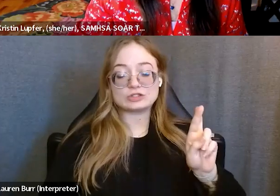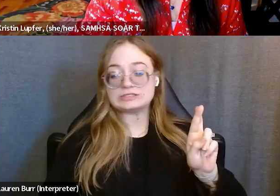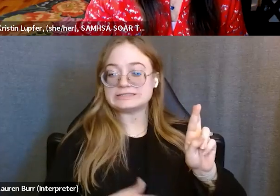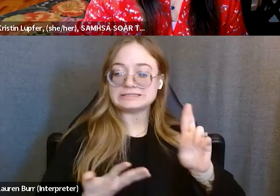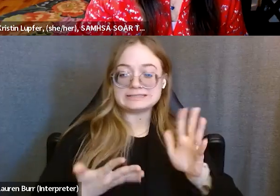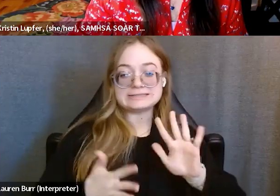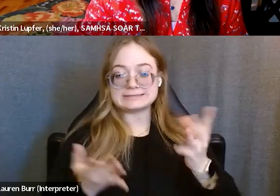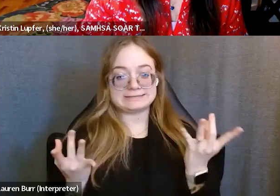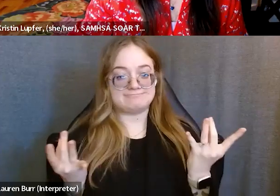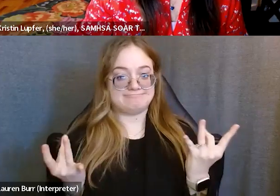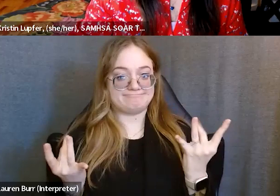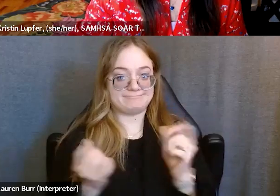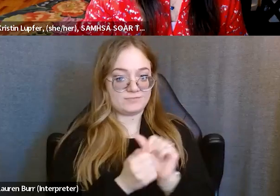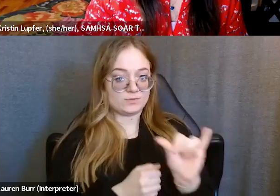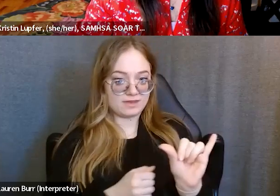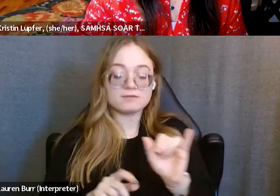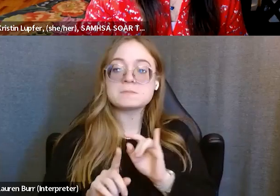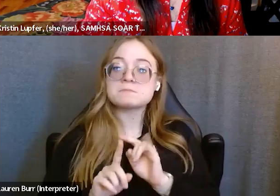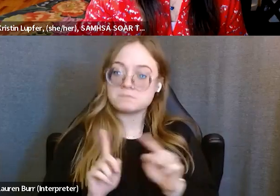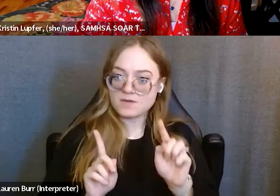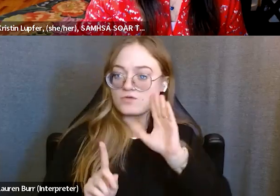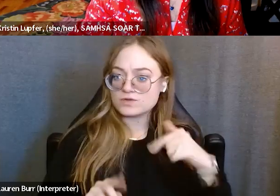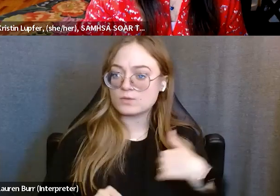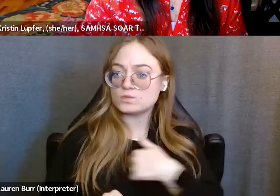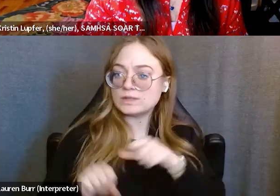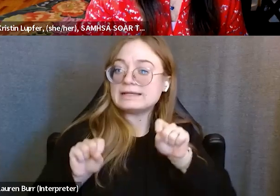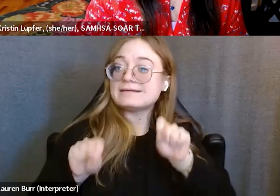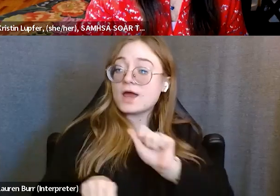but I know that we can kind of work with other things